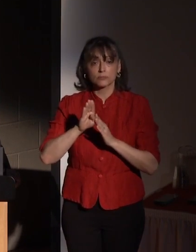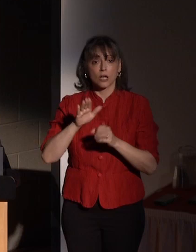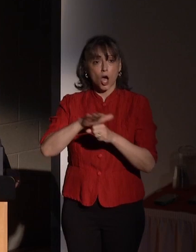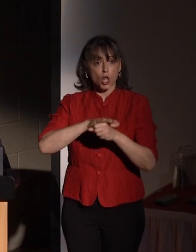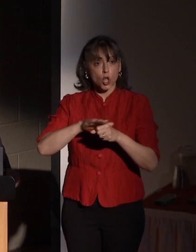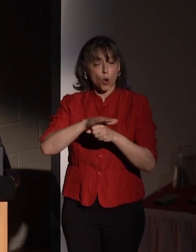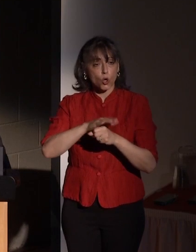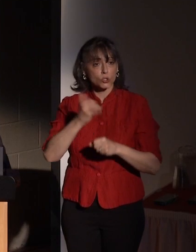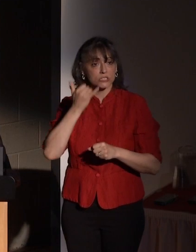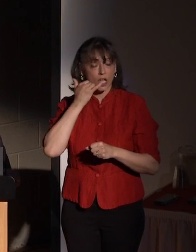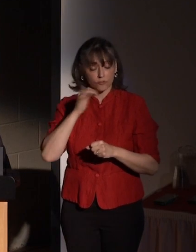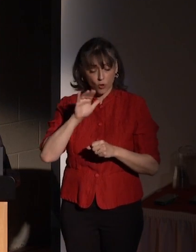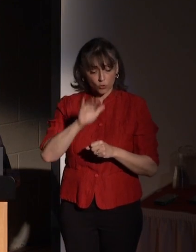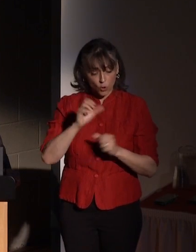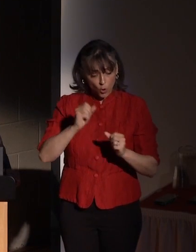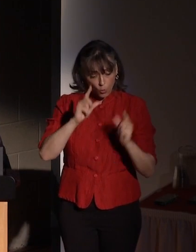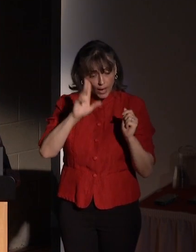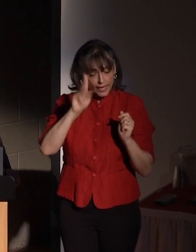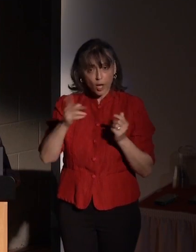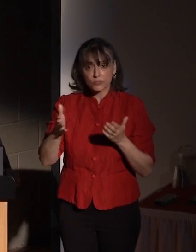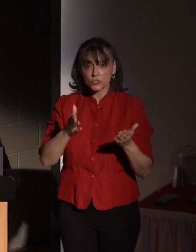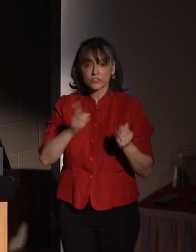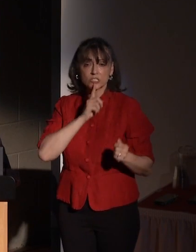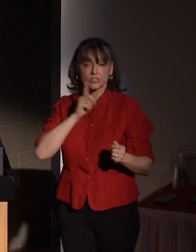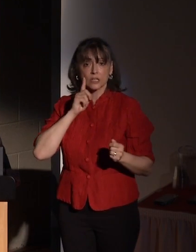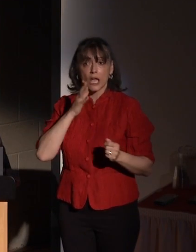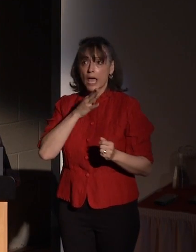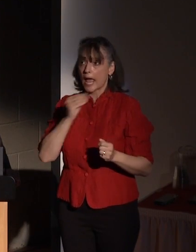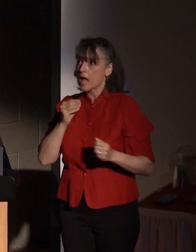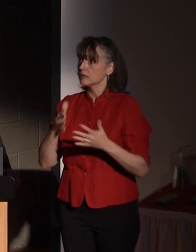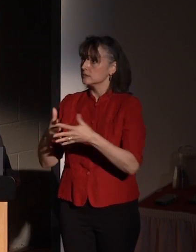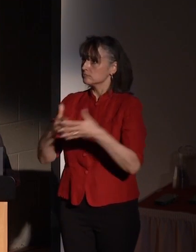the deaf and the nation's first telephone relay system for the